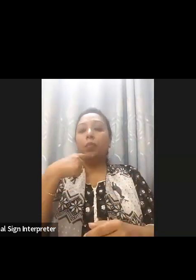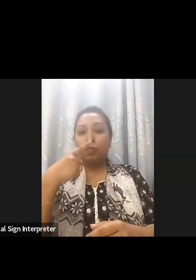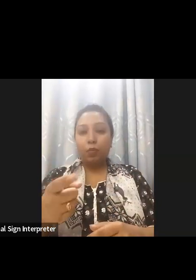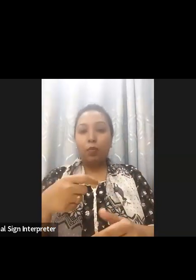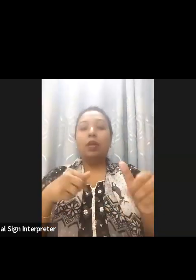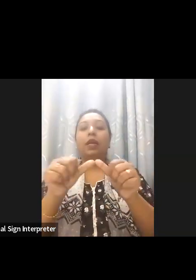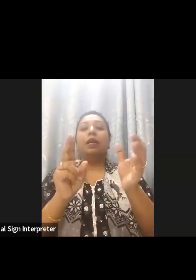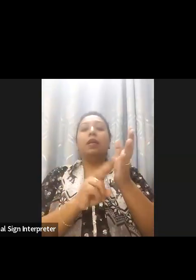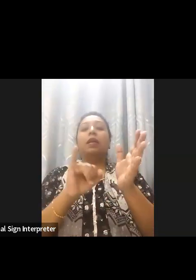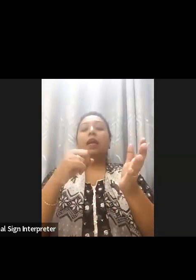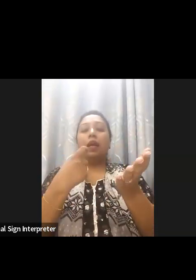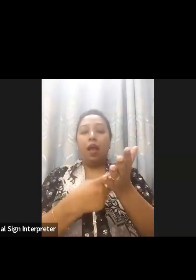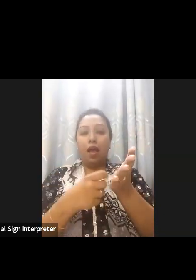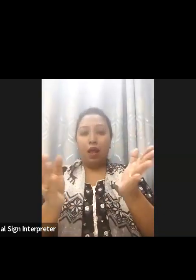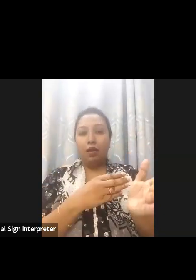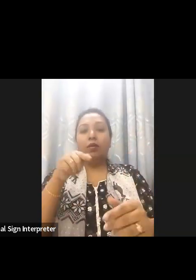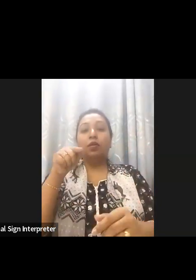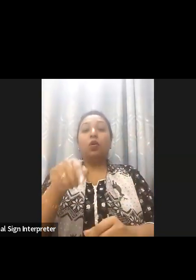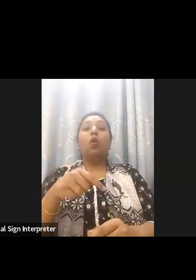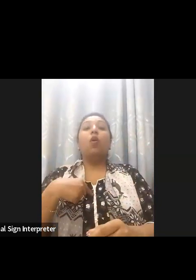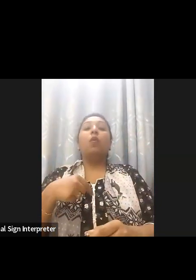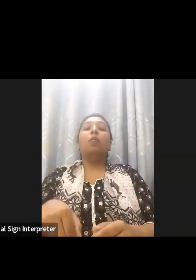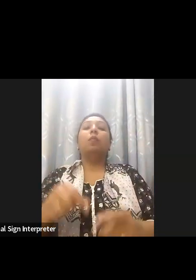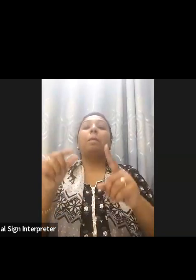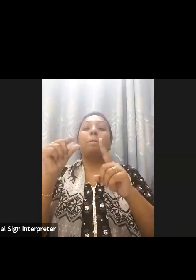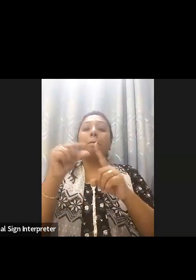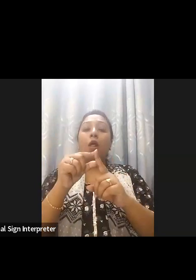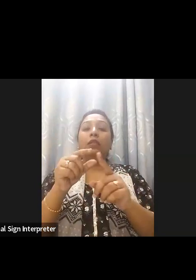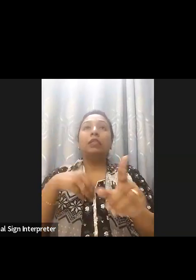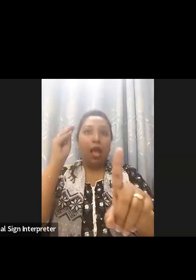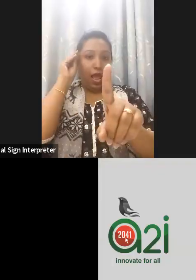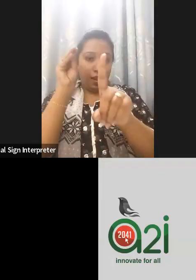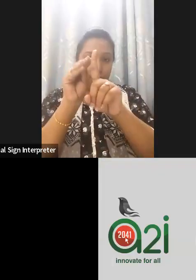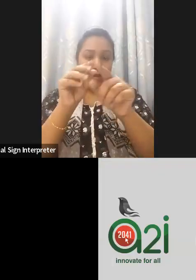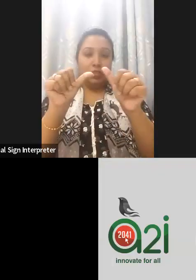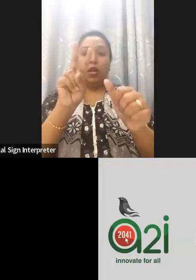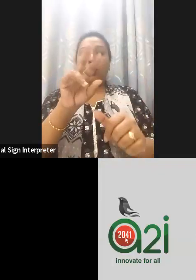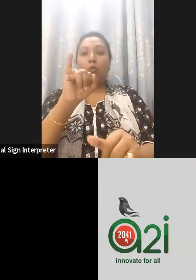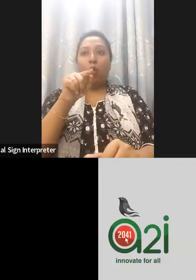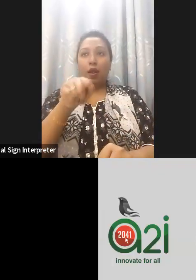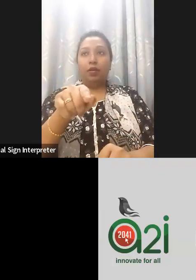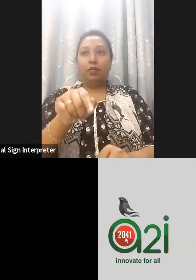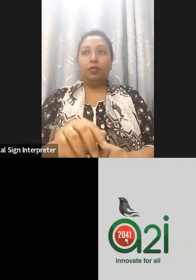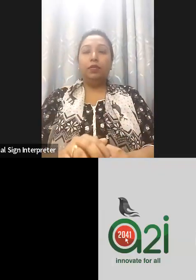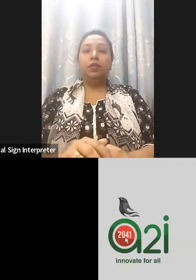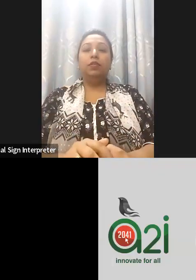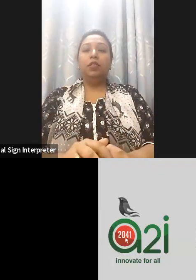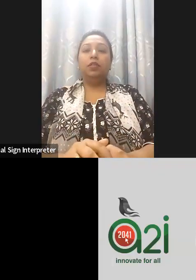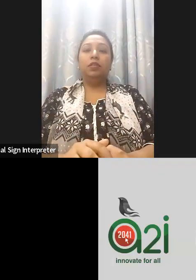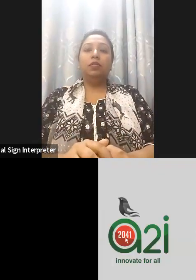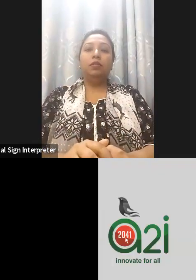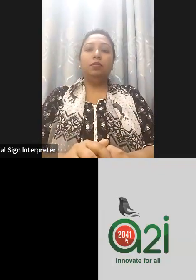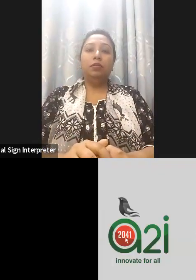He's the policy advisor of a2i program of the ICT division. Please Mr Chowdhury, the